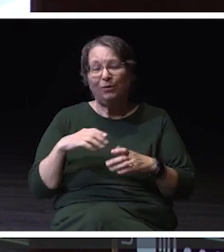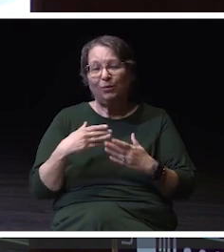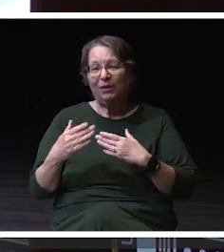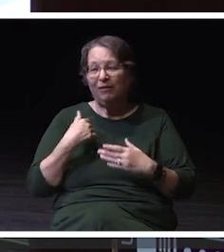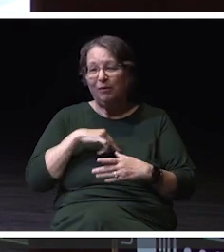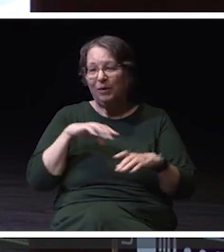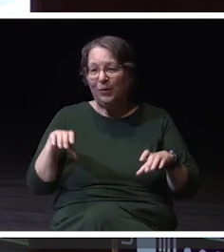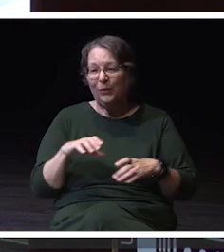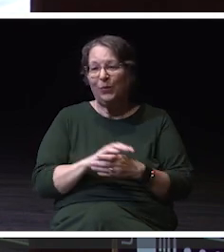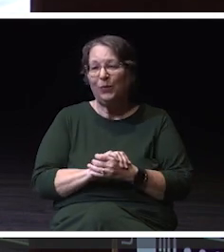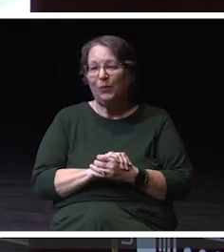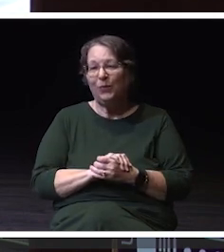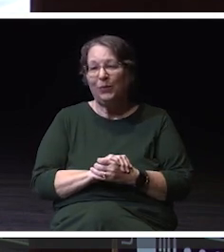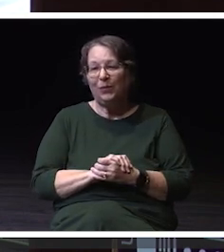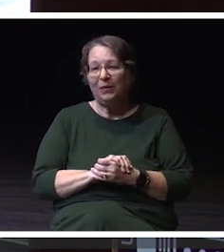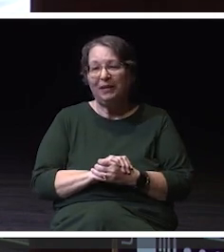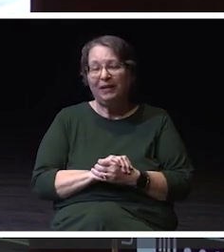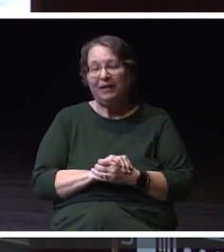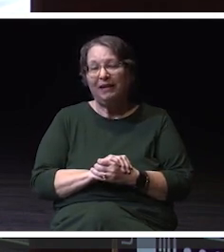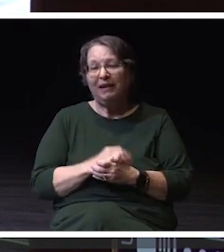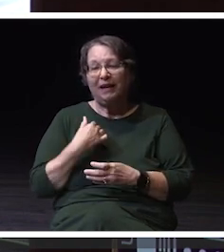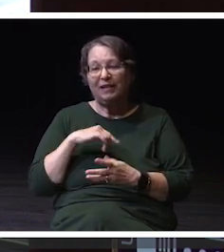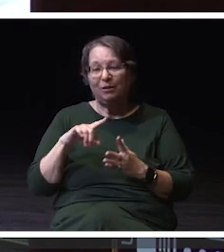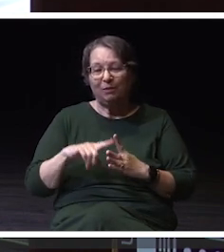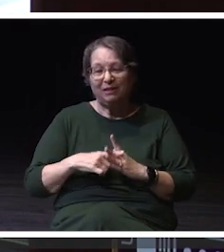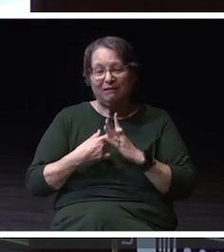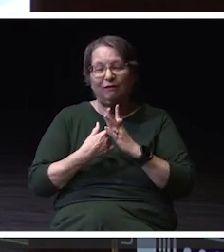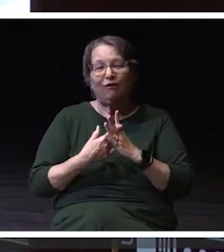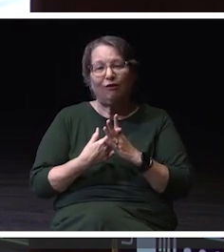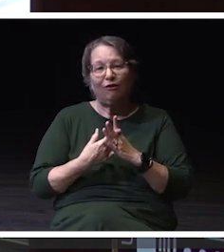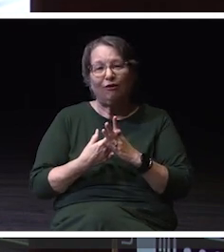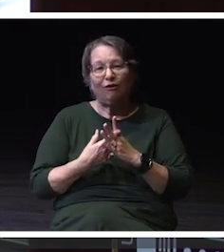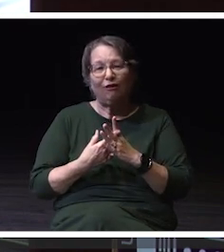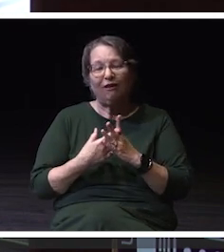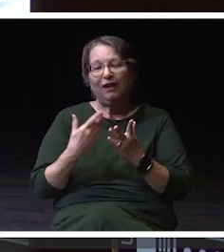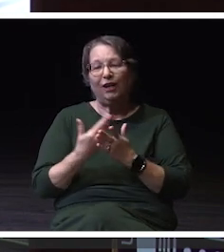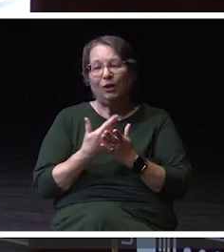So as we gear up for another, academic year, it is important